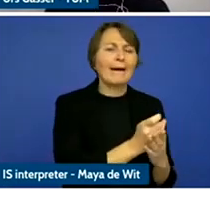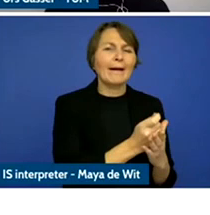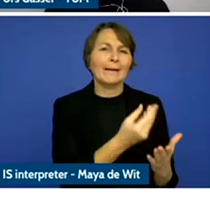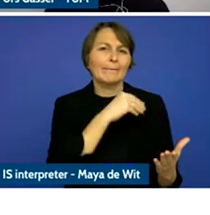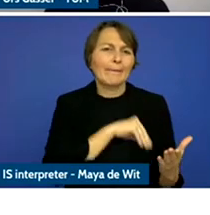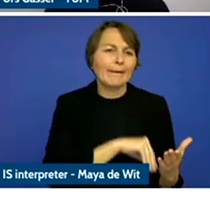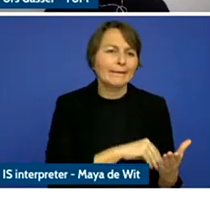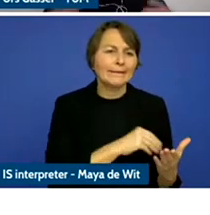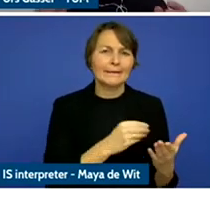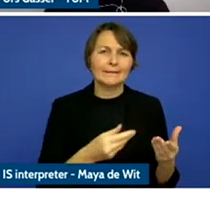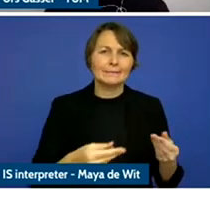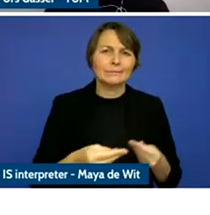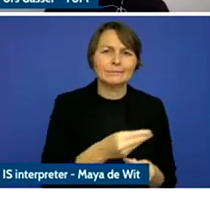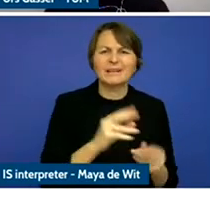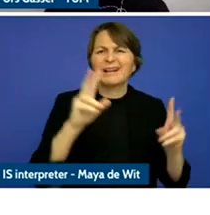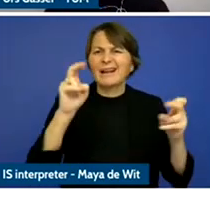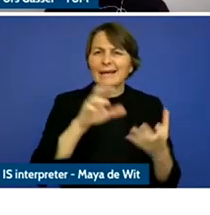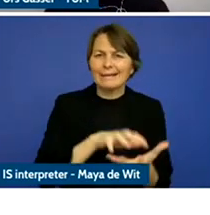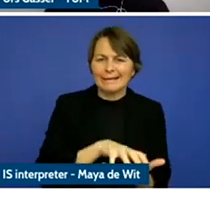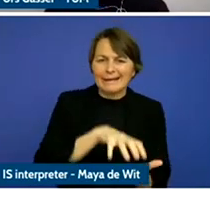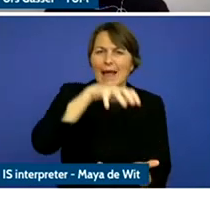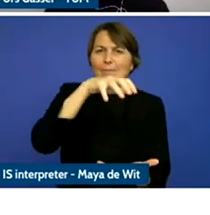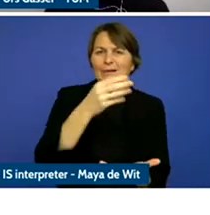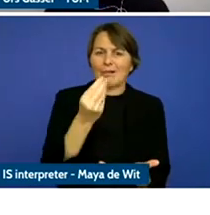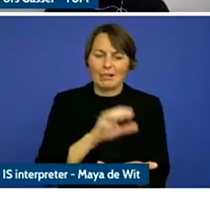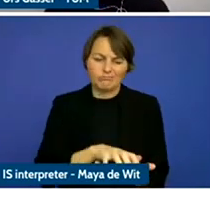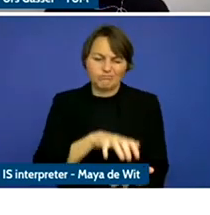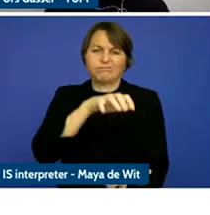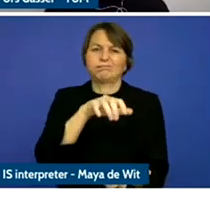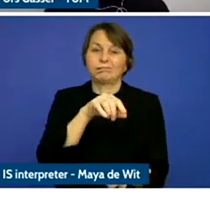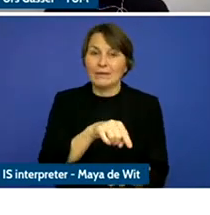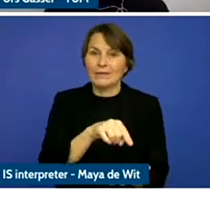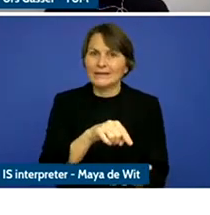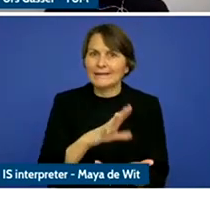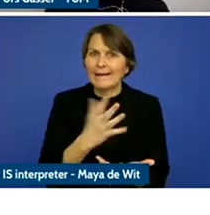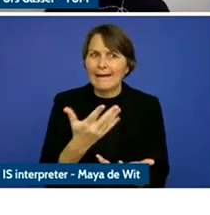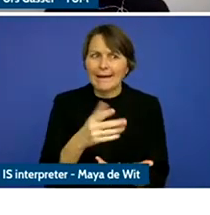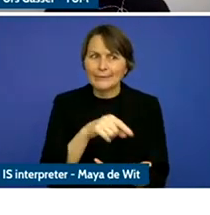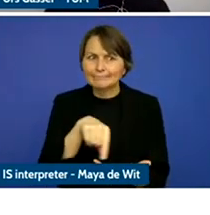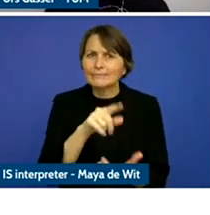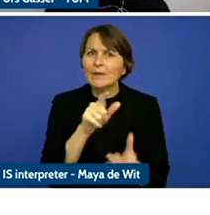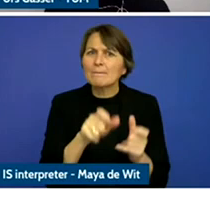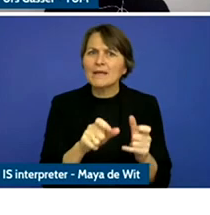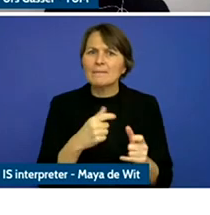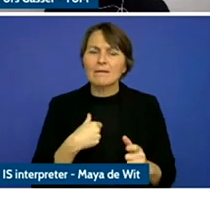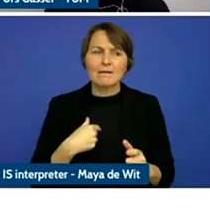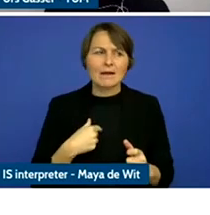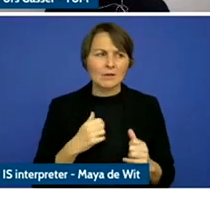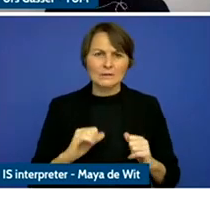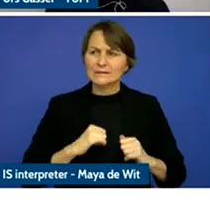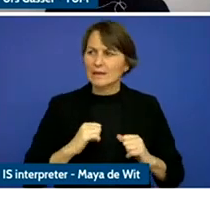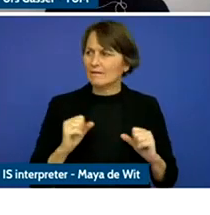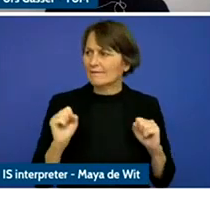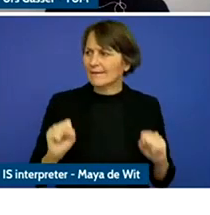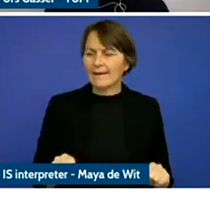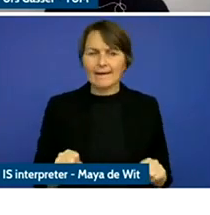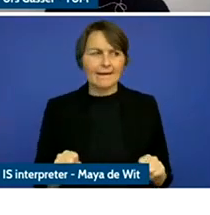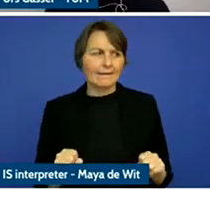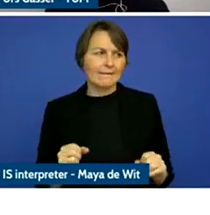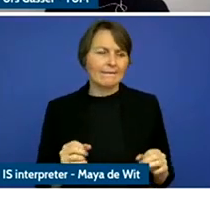that has on the autonomy and ages of young people but I would also say the